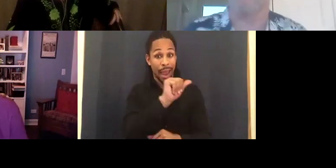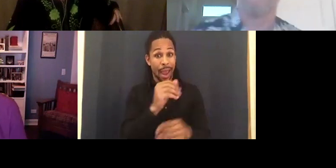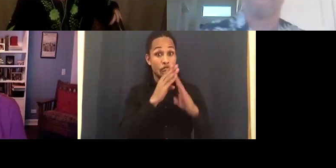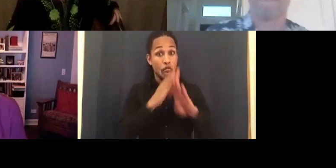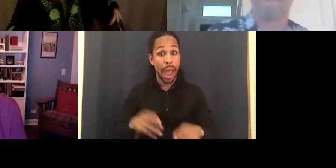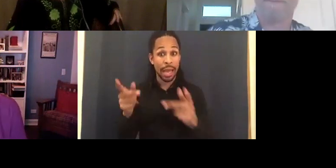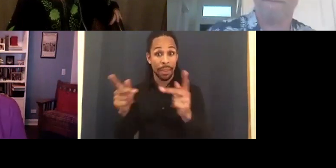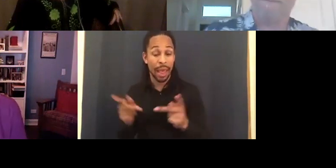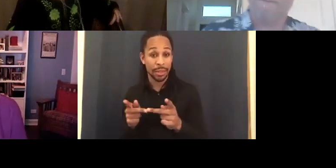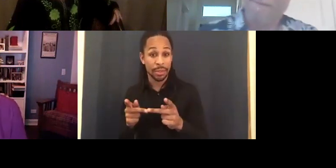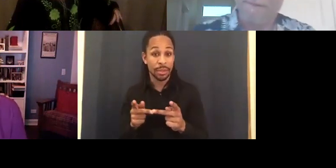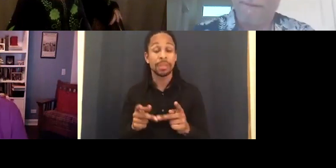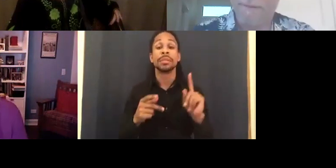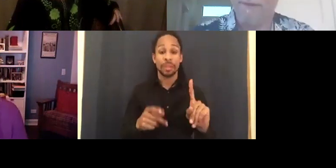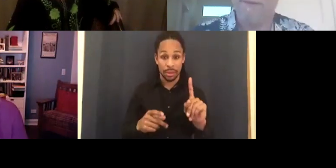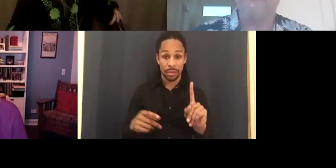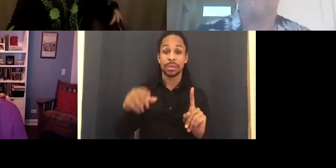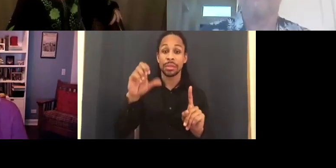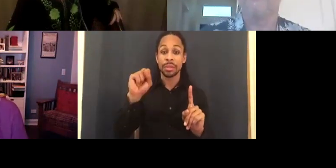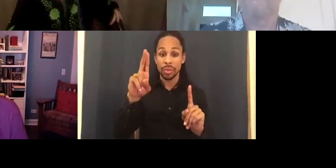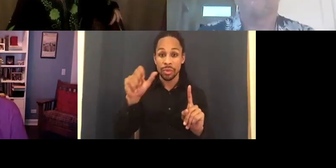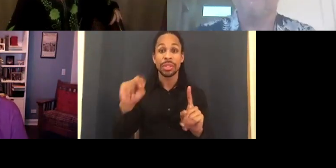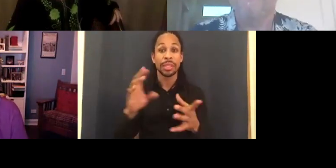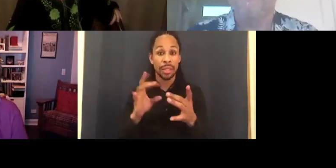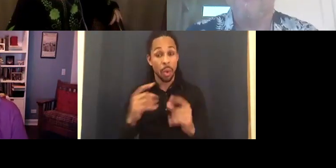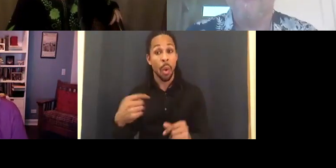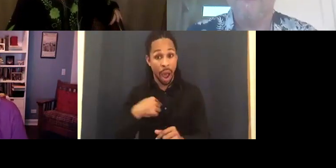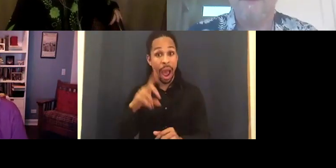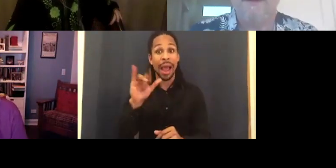I did like a quiet place The Academy of Motion Picture Arts and Sciences - very